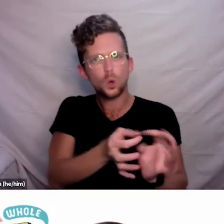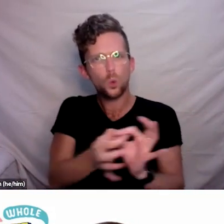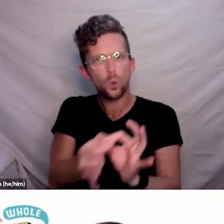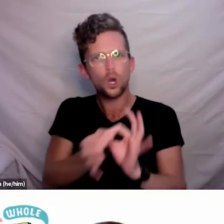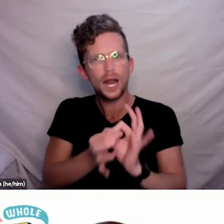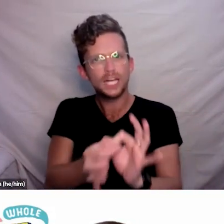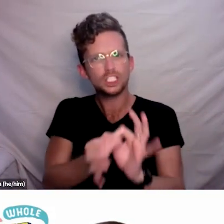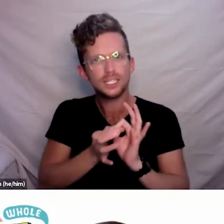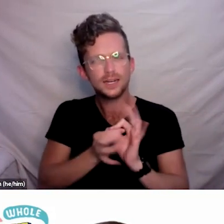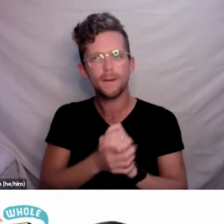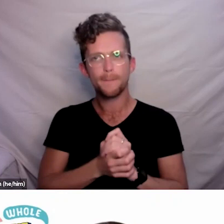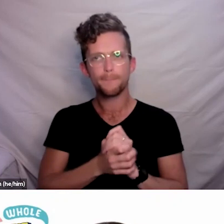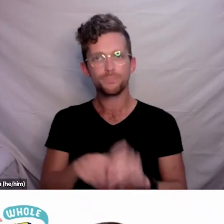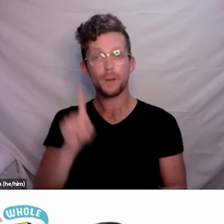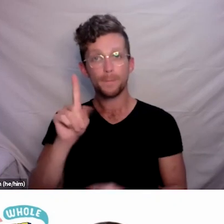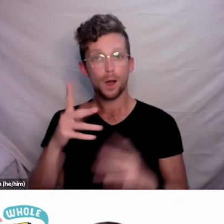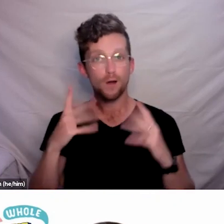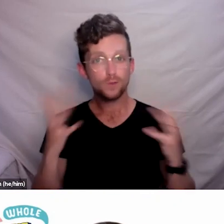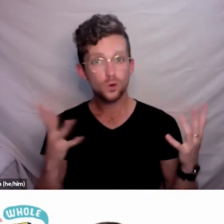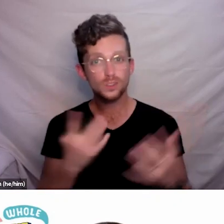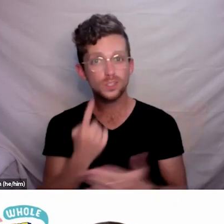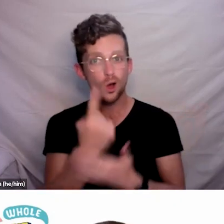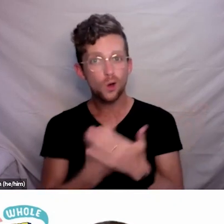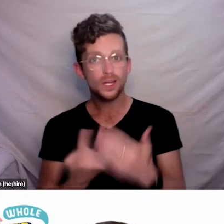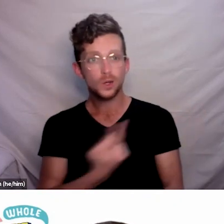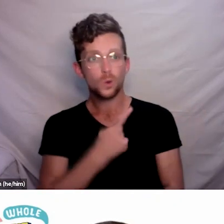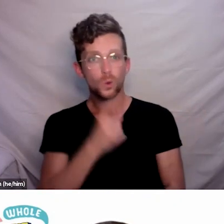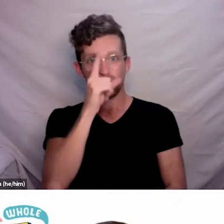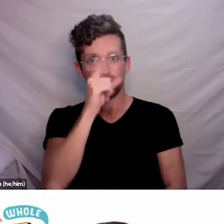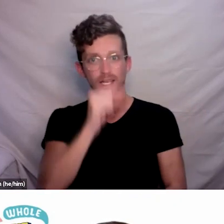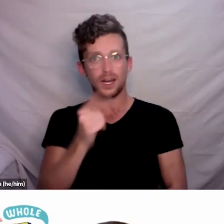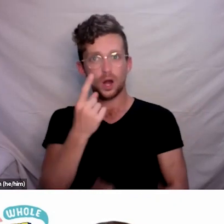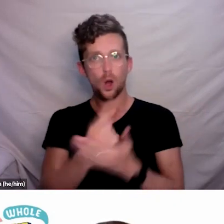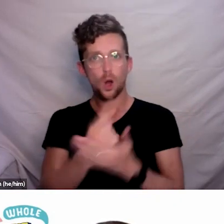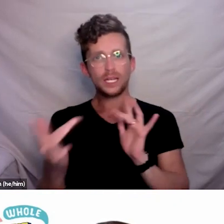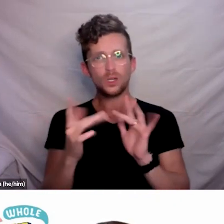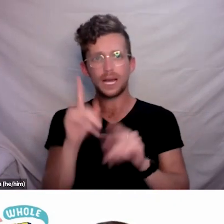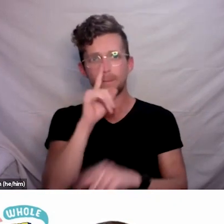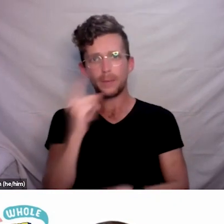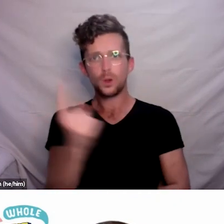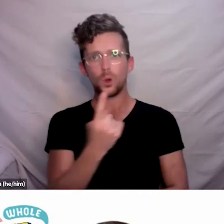But of course we can only reach out to those people that we know about, who have public funded services.